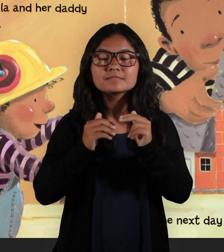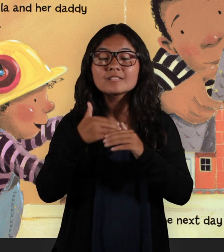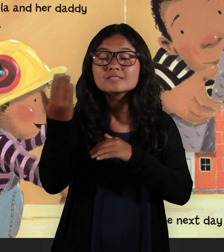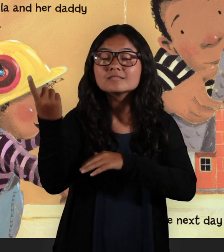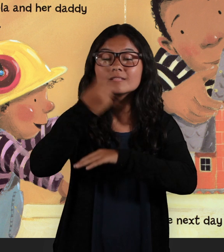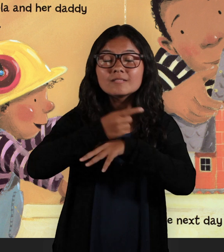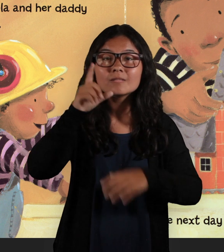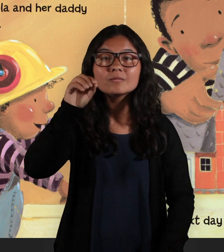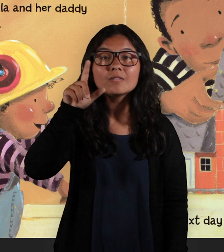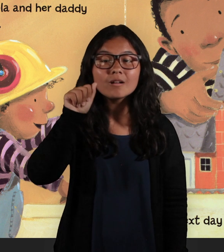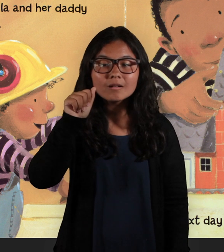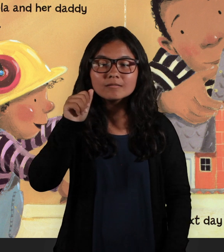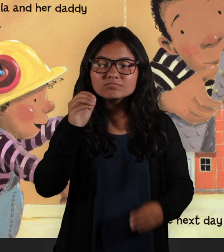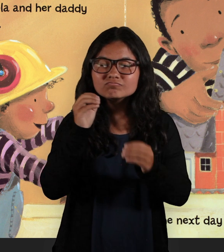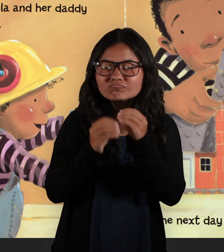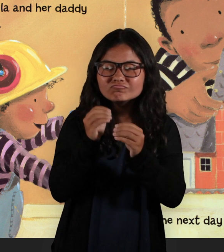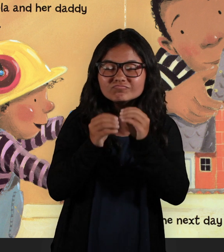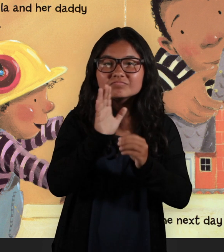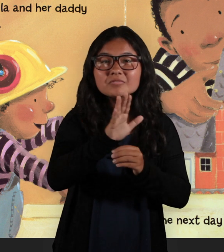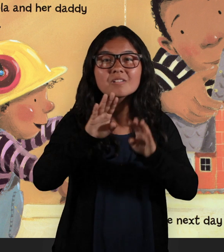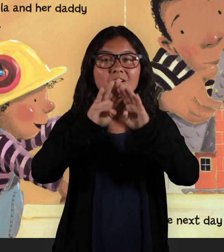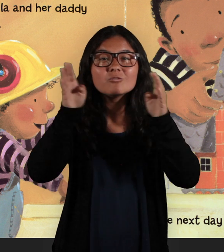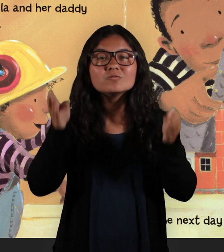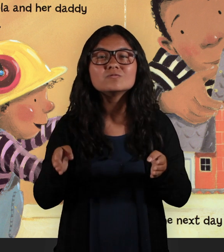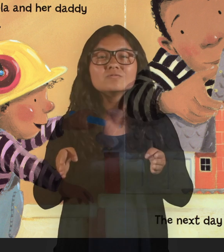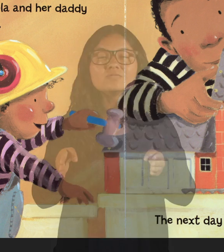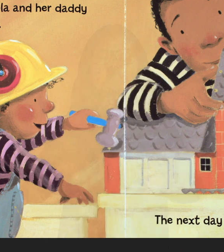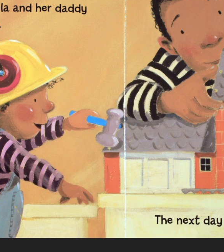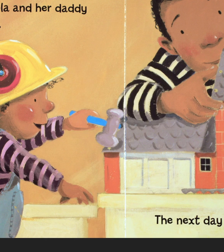The next day Lola fixes up her house.